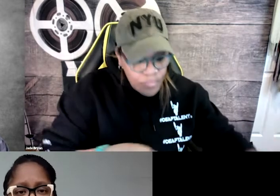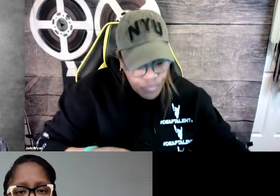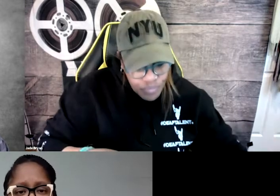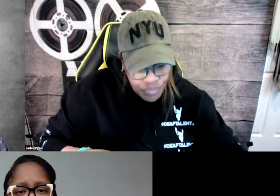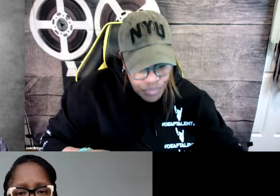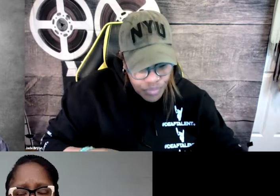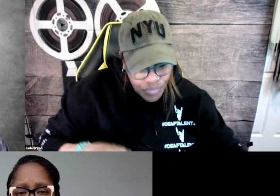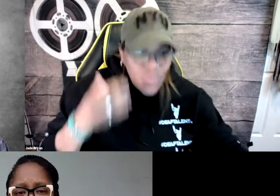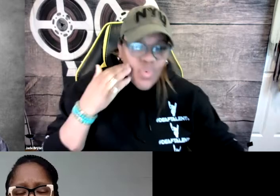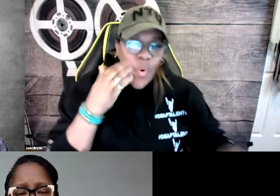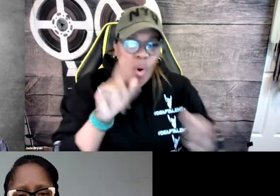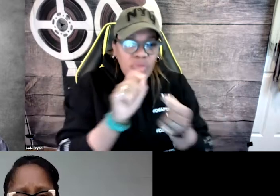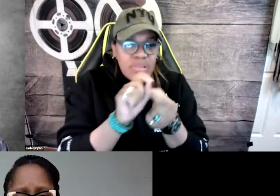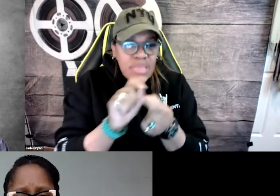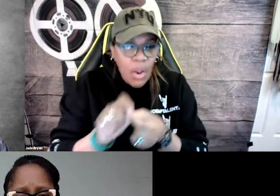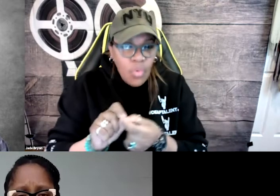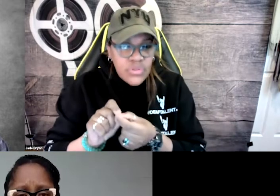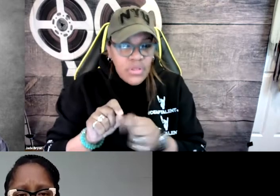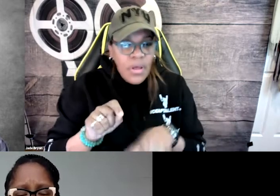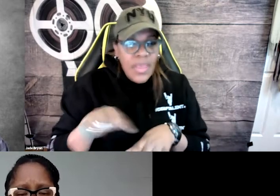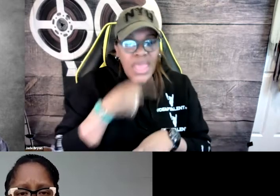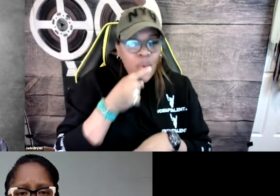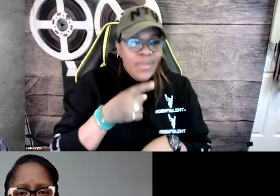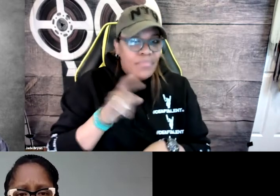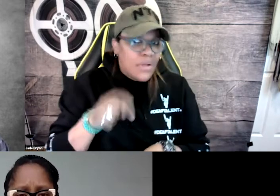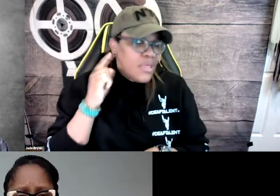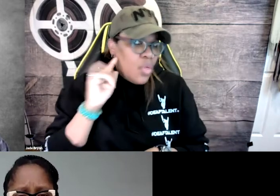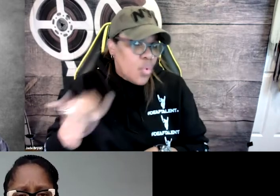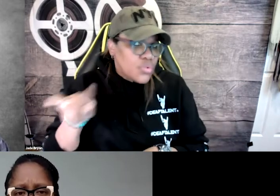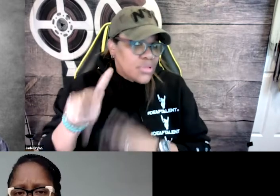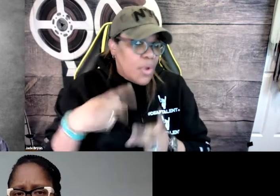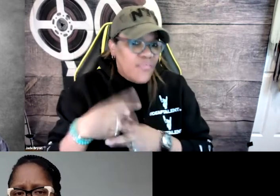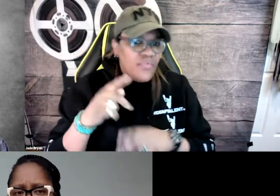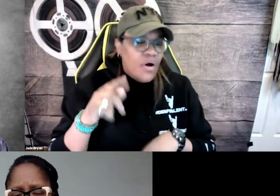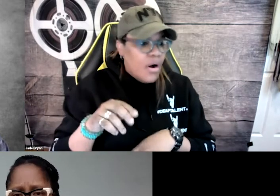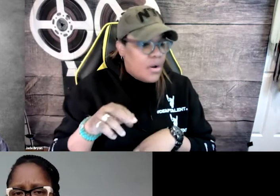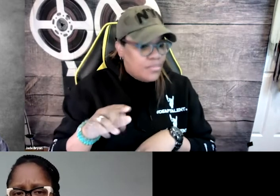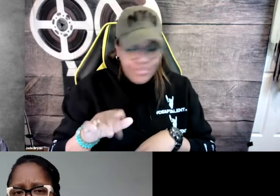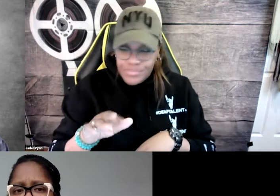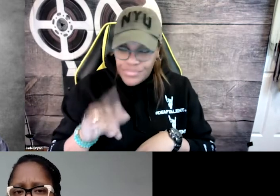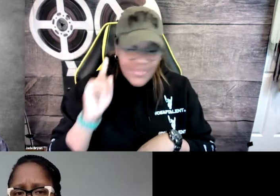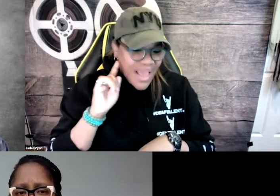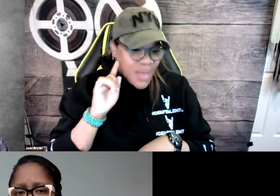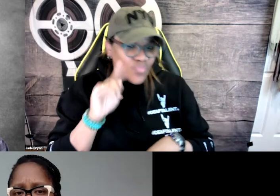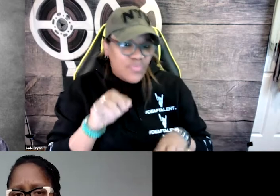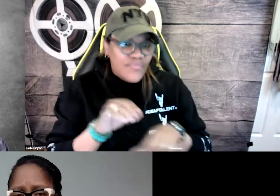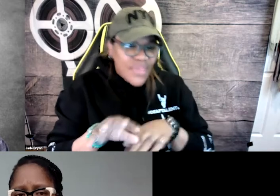Or if there's a cup that's being sat down on the table in a loud fashion. Hearing people can hear that and say, oh, the door is opening.